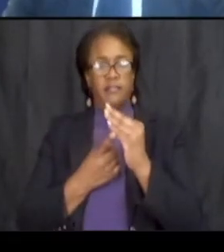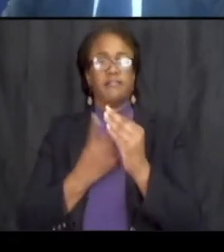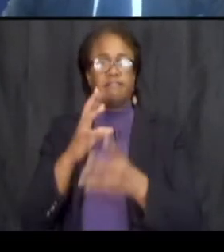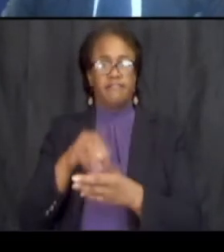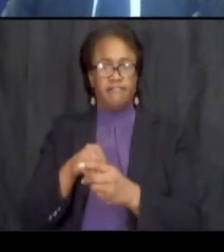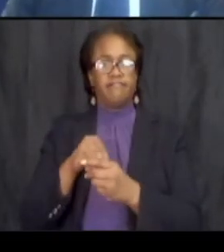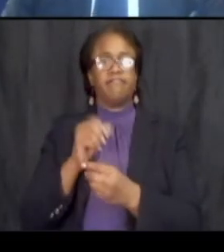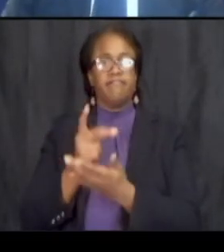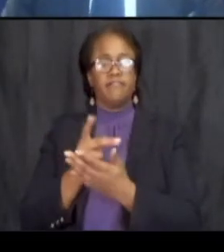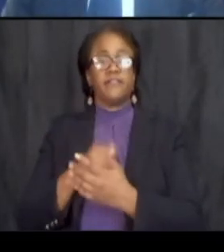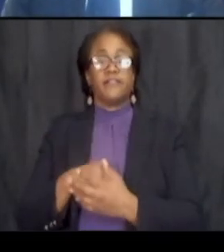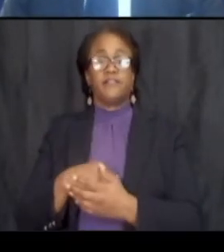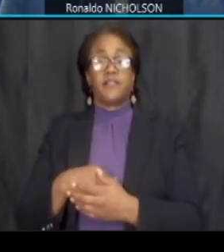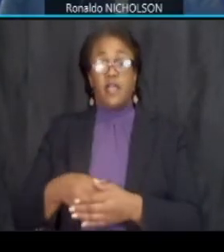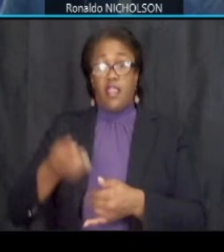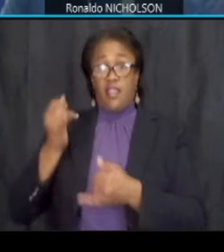the finalization of these documents